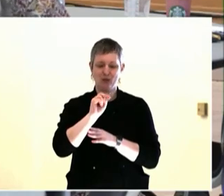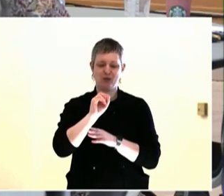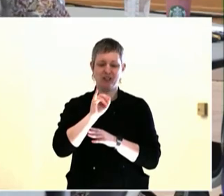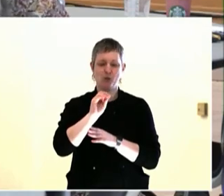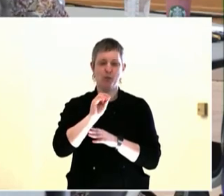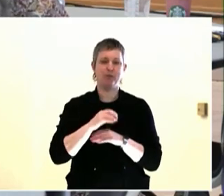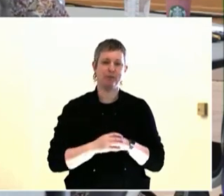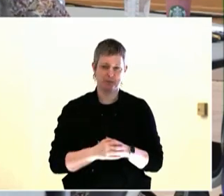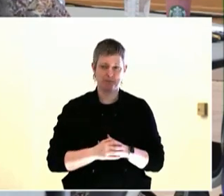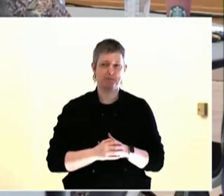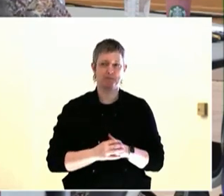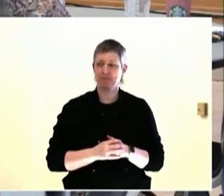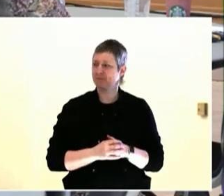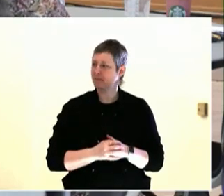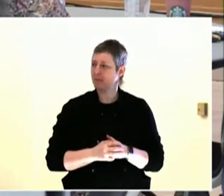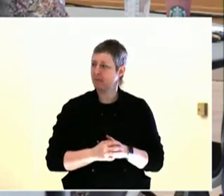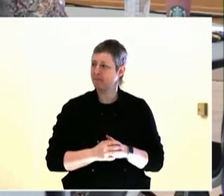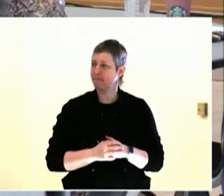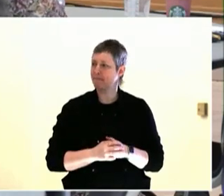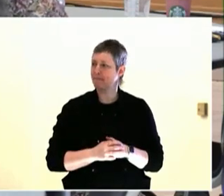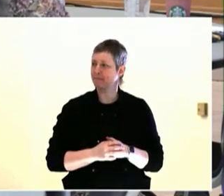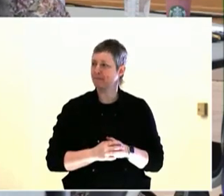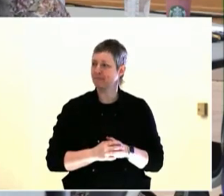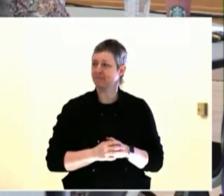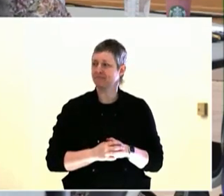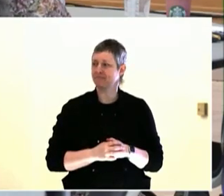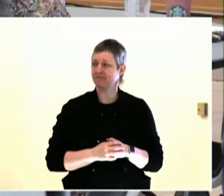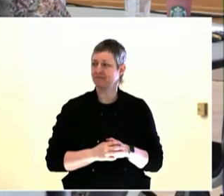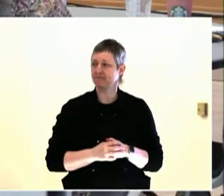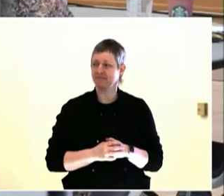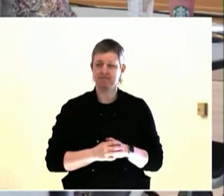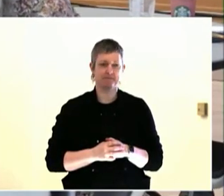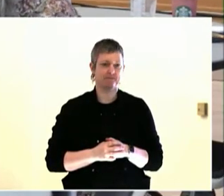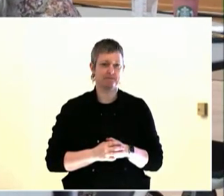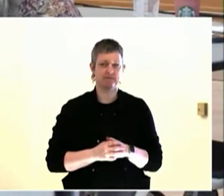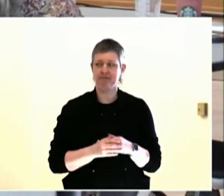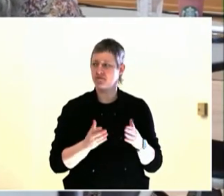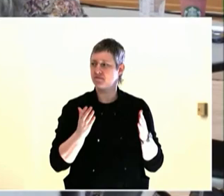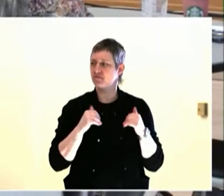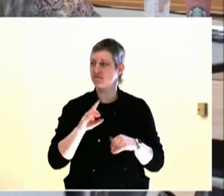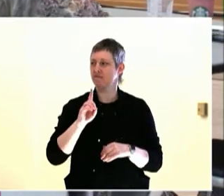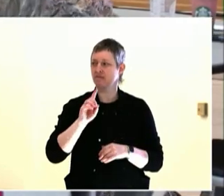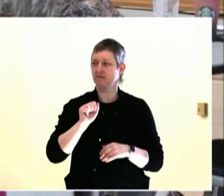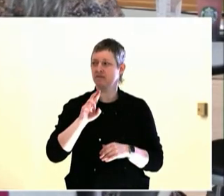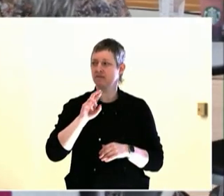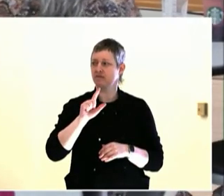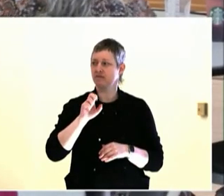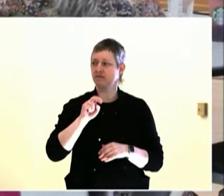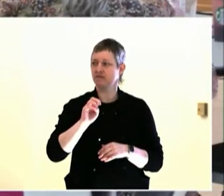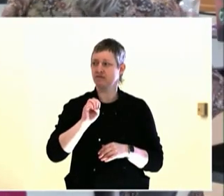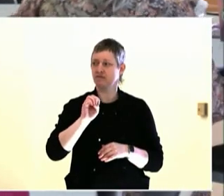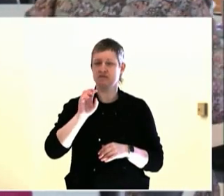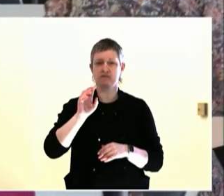From 0 to 10, I wouldn't say 10, but maybe I would say 7. Okay.